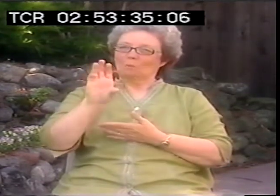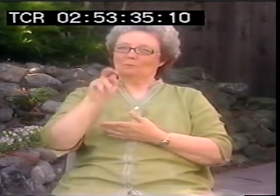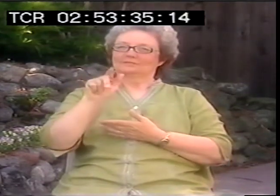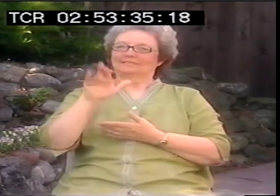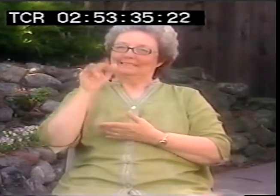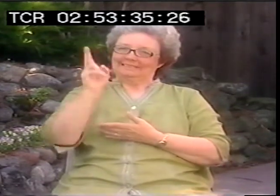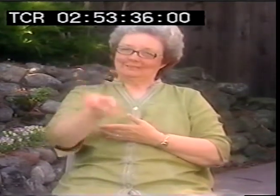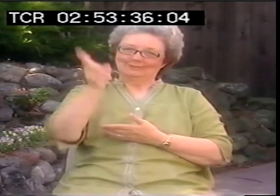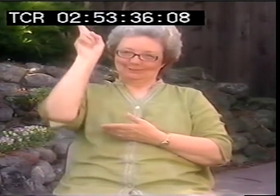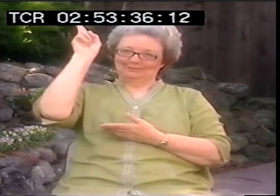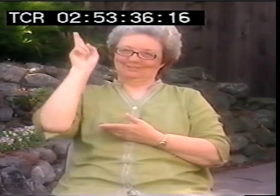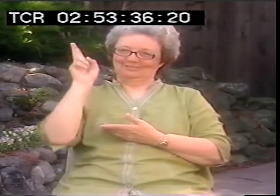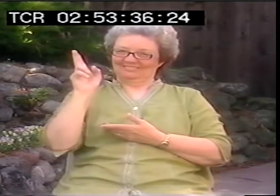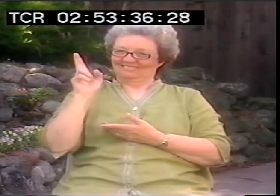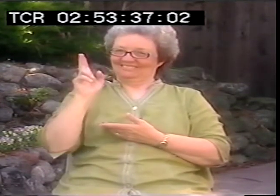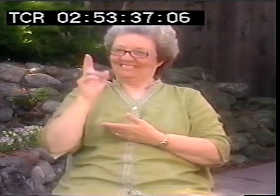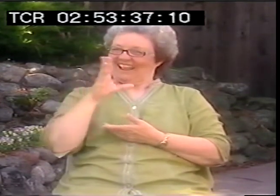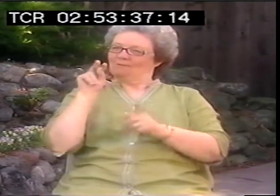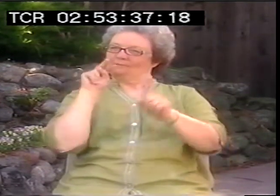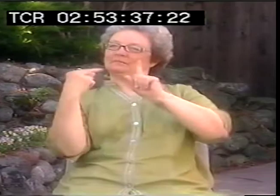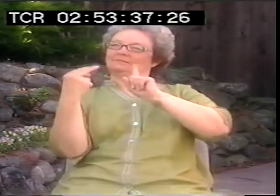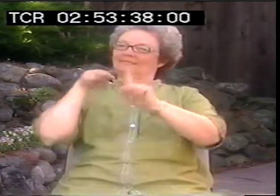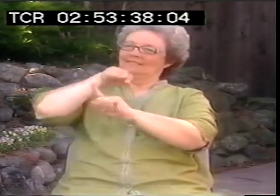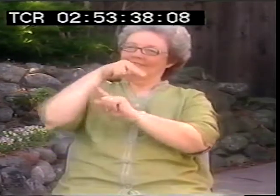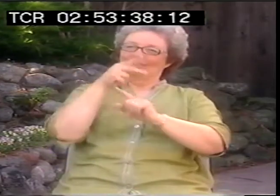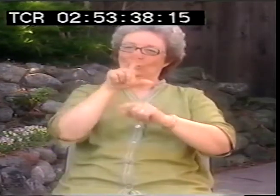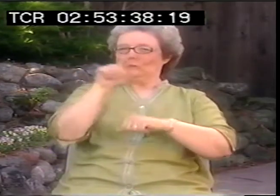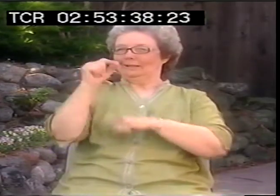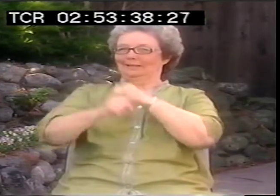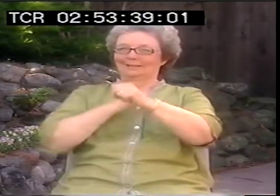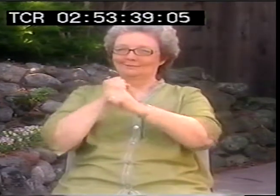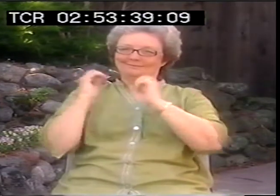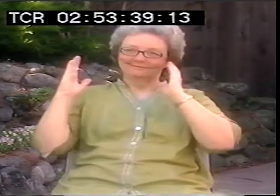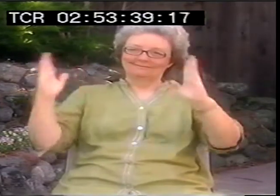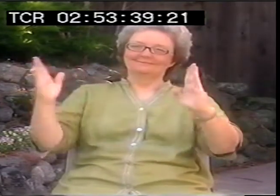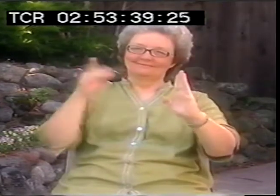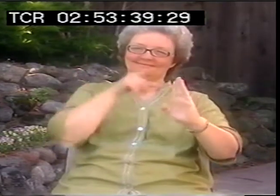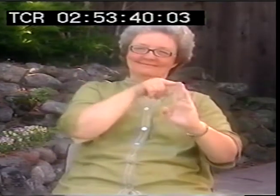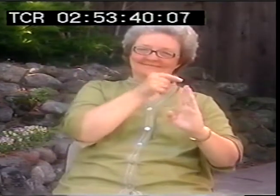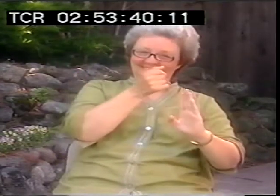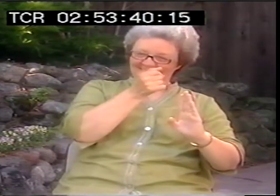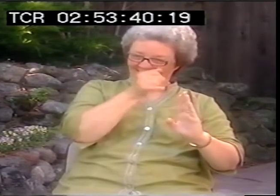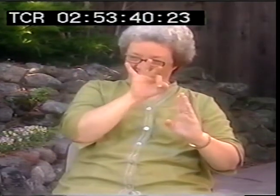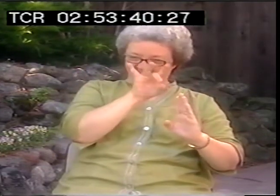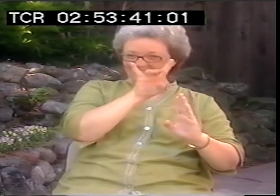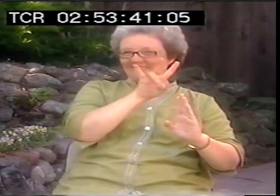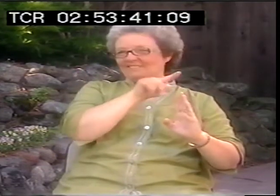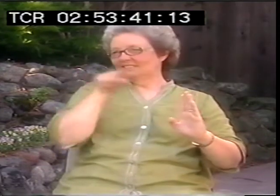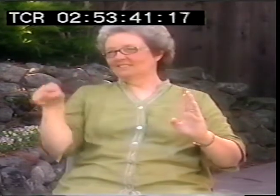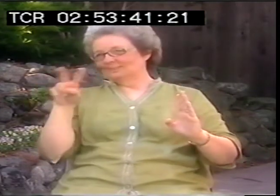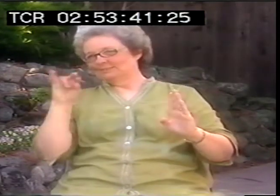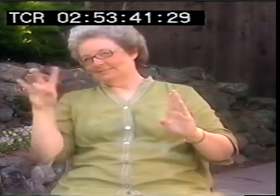documenting history, and including various perspectives as they evolved over the years,